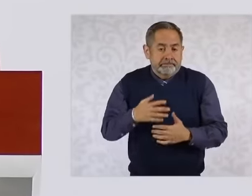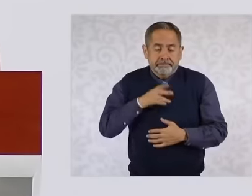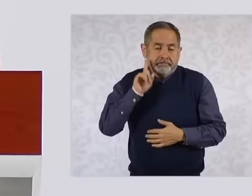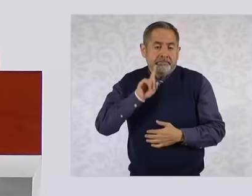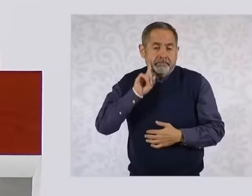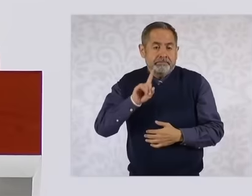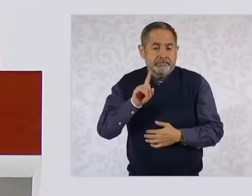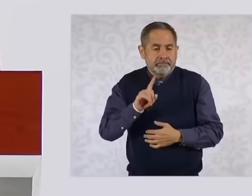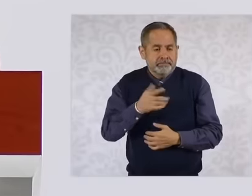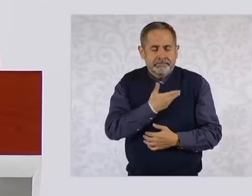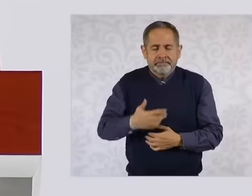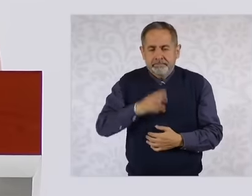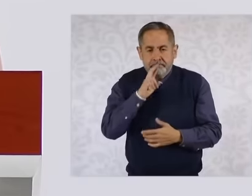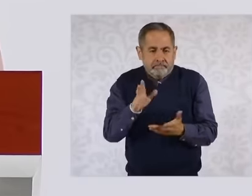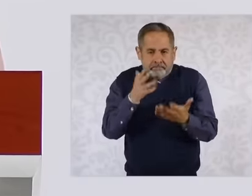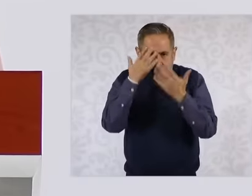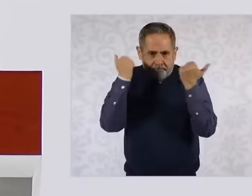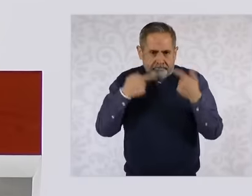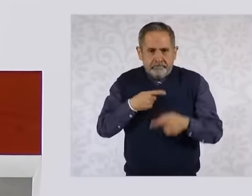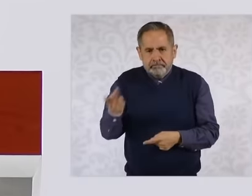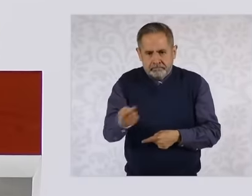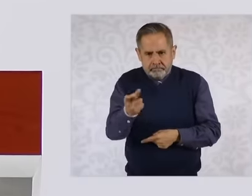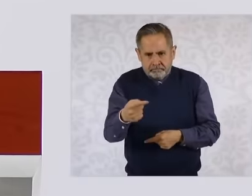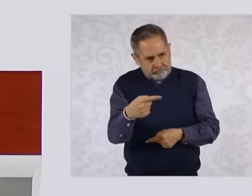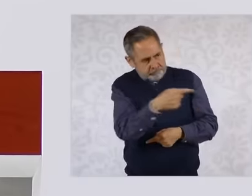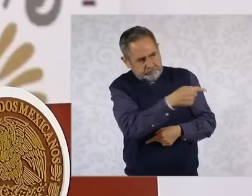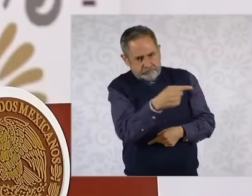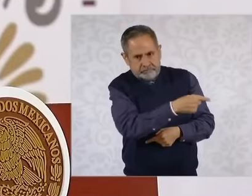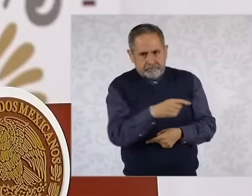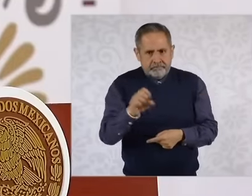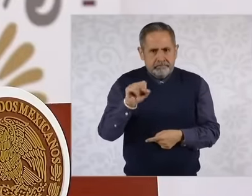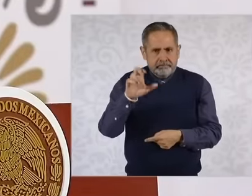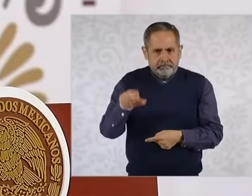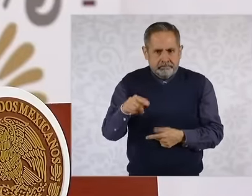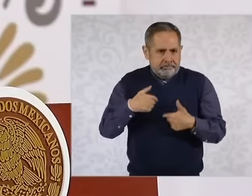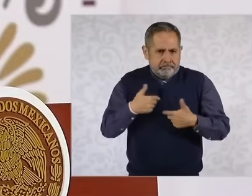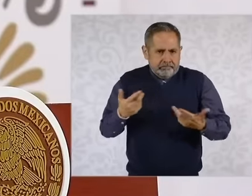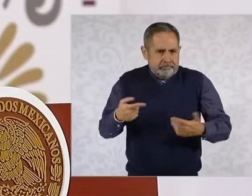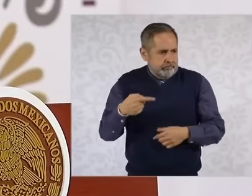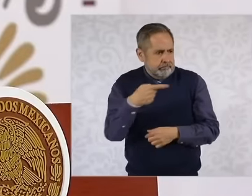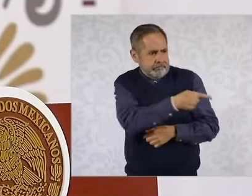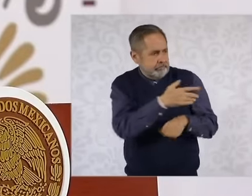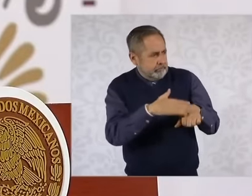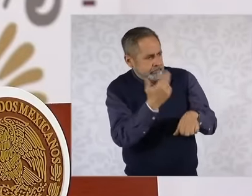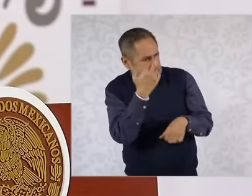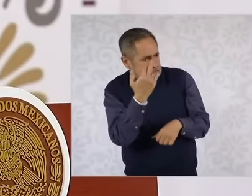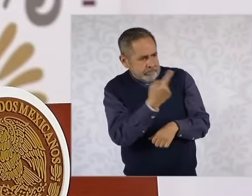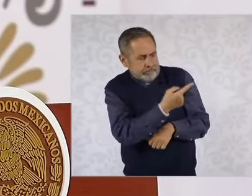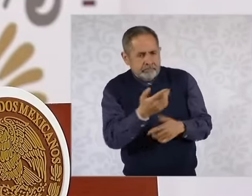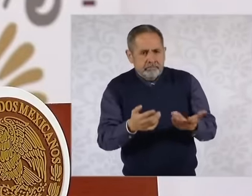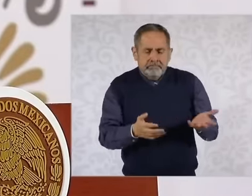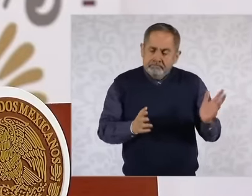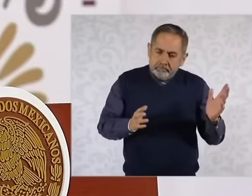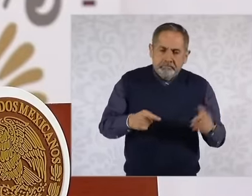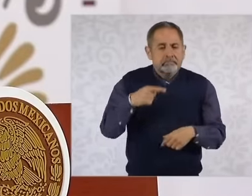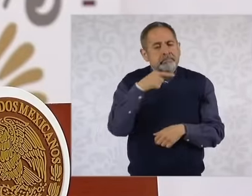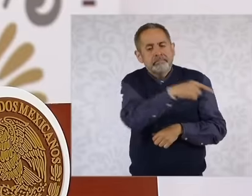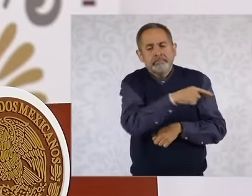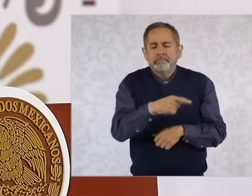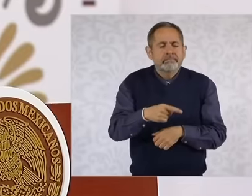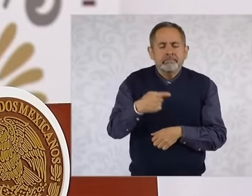why they are there or the ministers who From my perspective it is the defense of the privileges